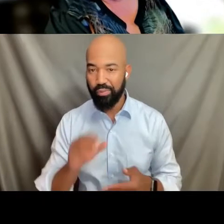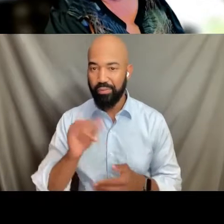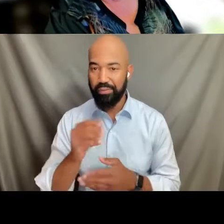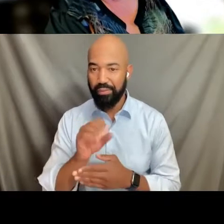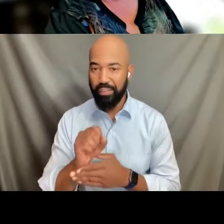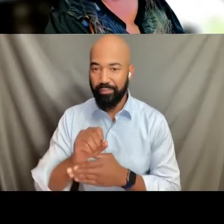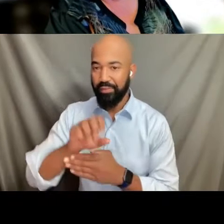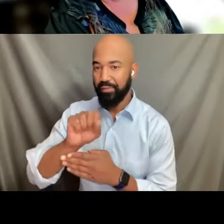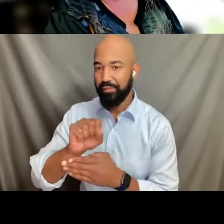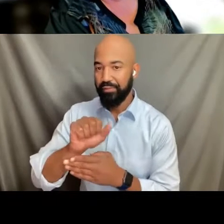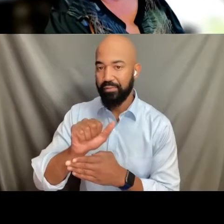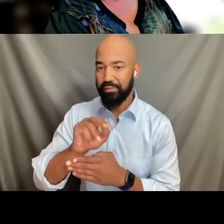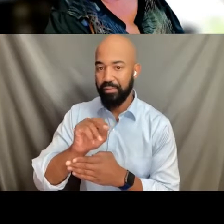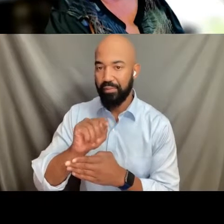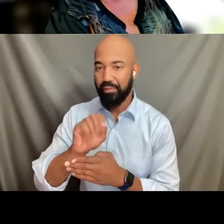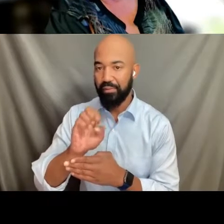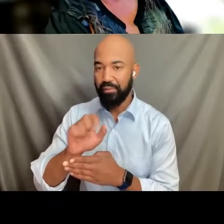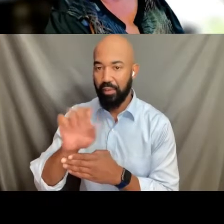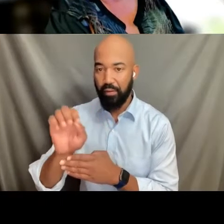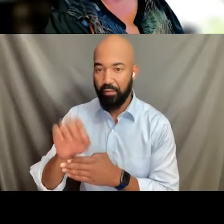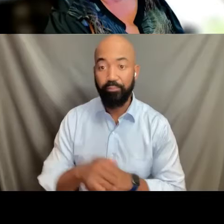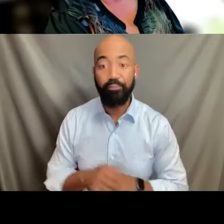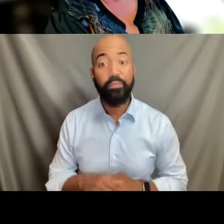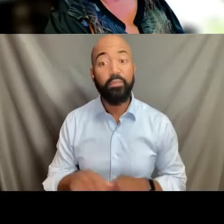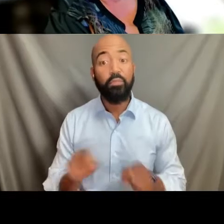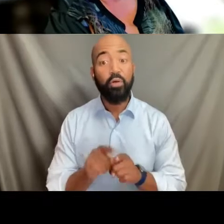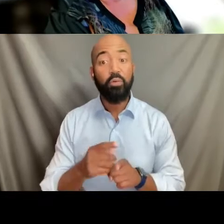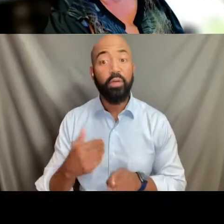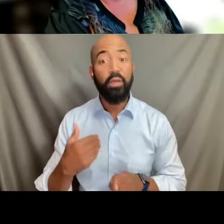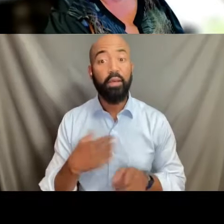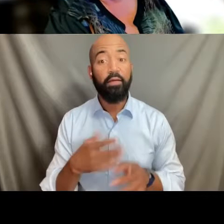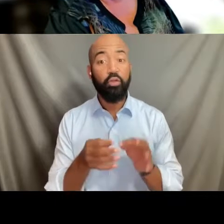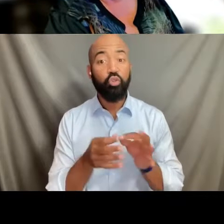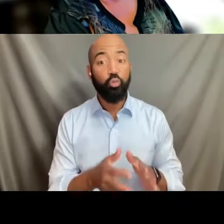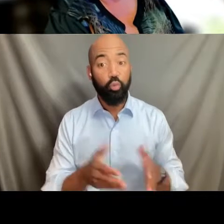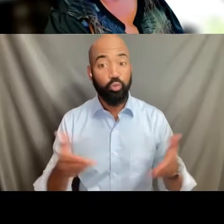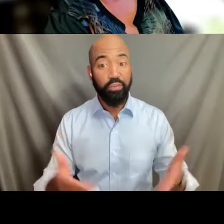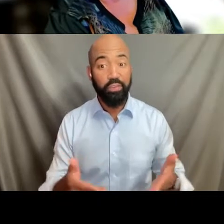And our ASL interpreters tonight are Derrick and Sue.